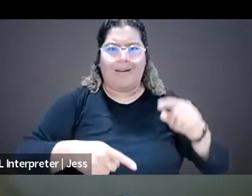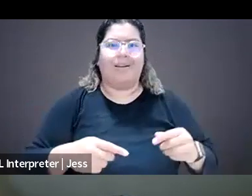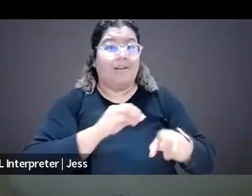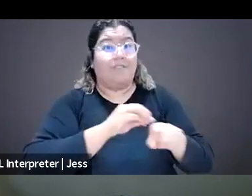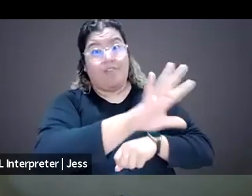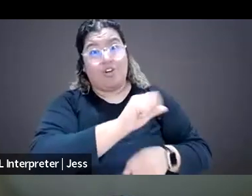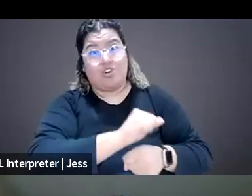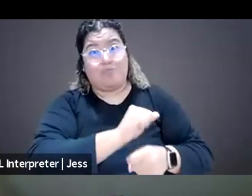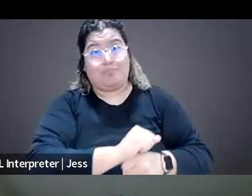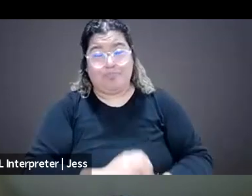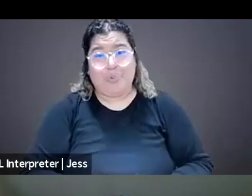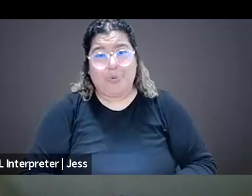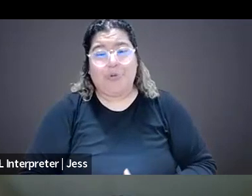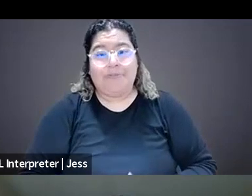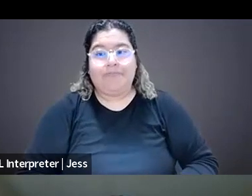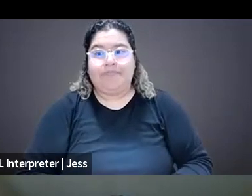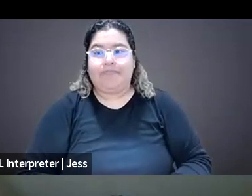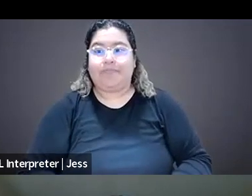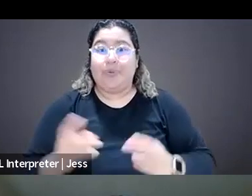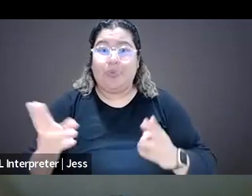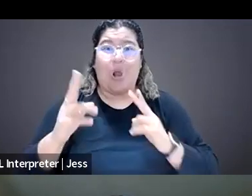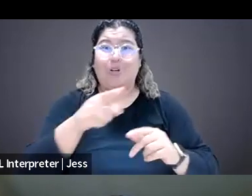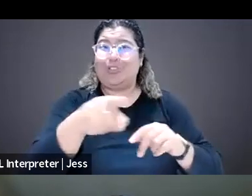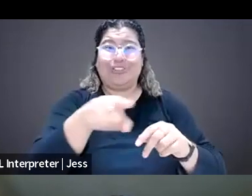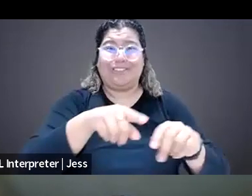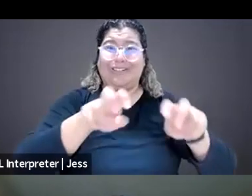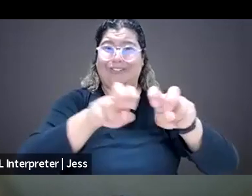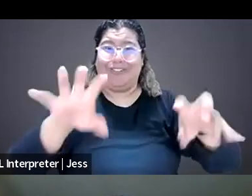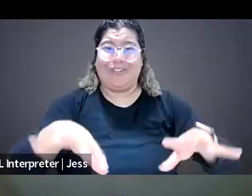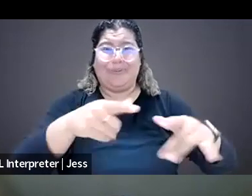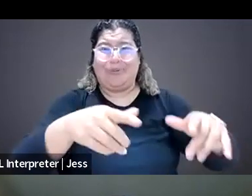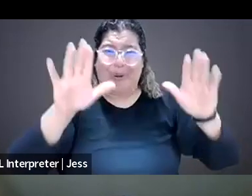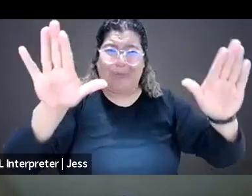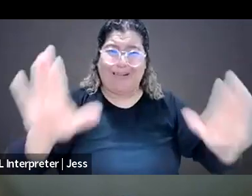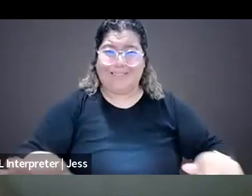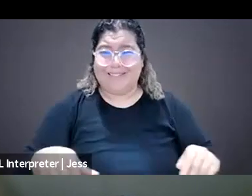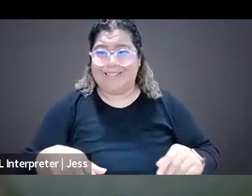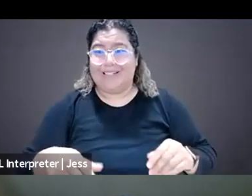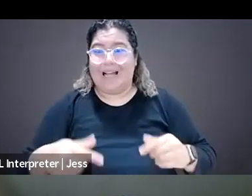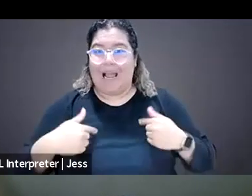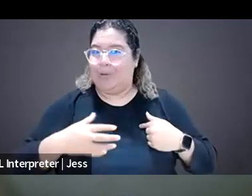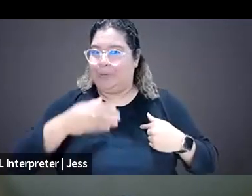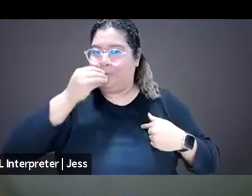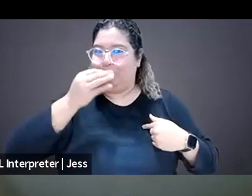So we're really honored to have this like rockstar panel, which I will shut up shortly so that we can get to them.